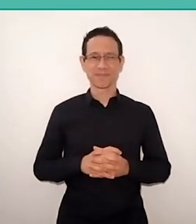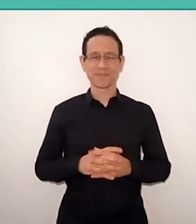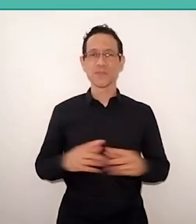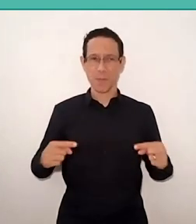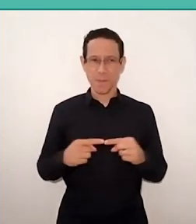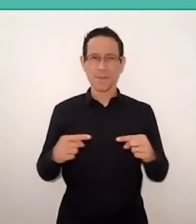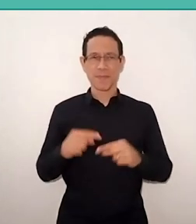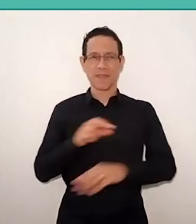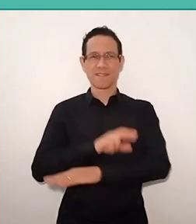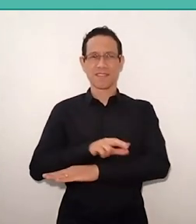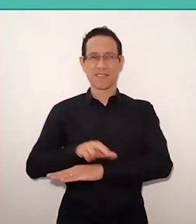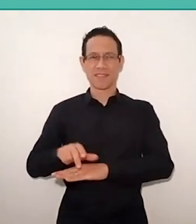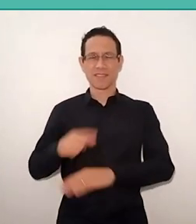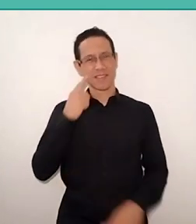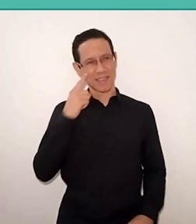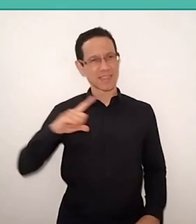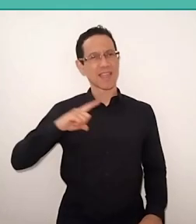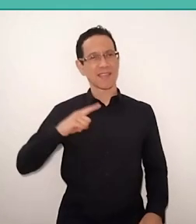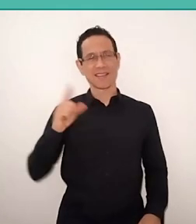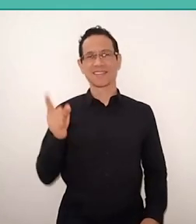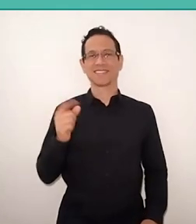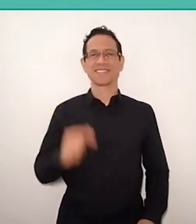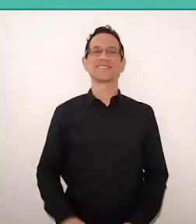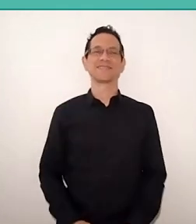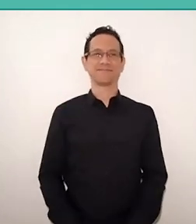and I see it with great admiration…